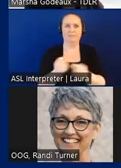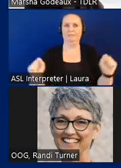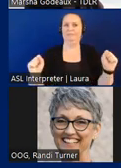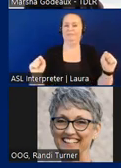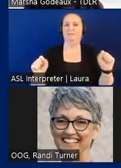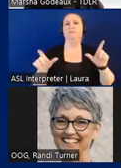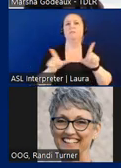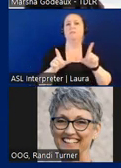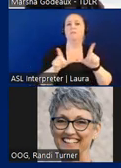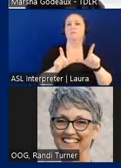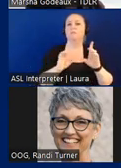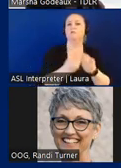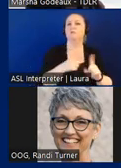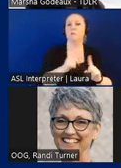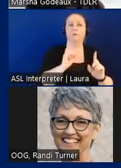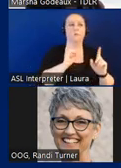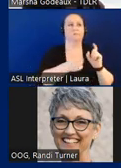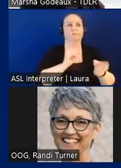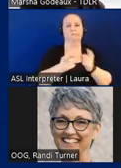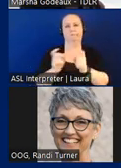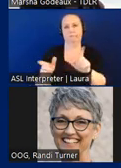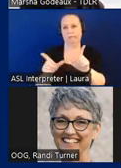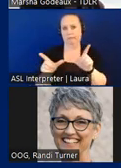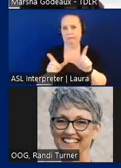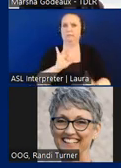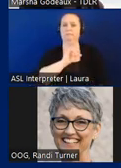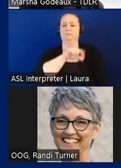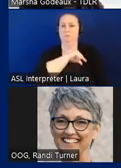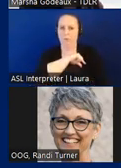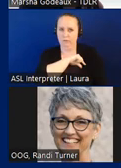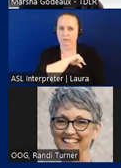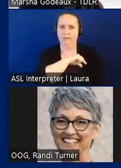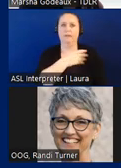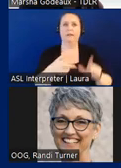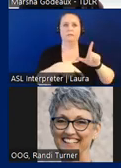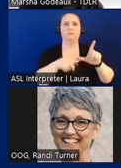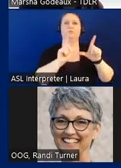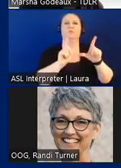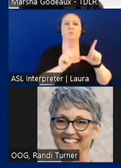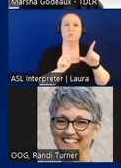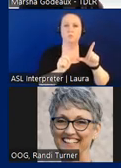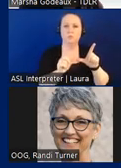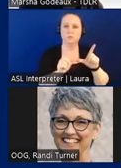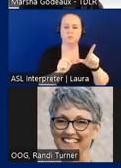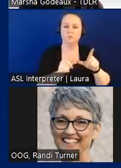to issue licenses for those that qualify and renew licenses, to make sure they make sure